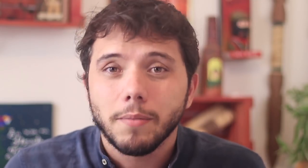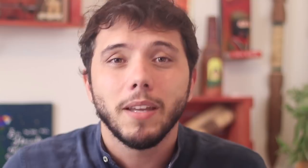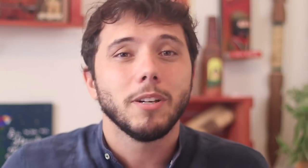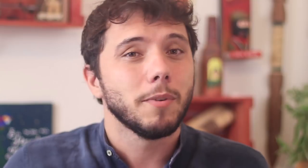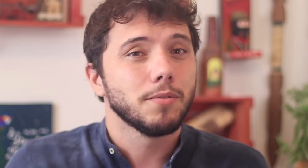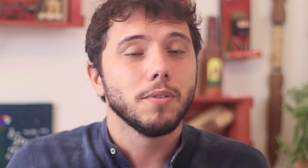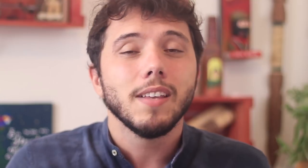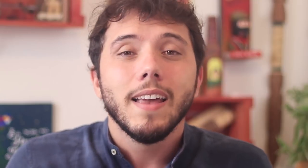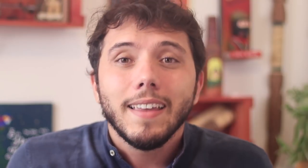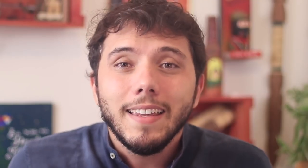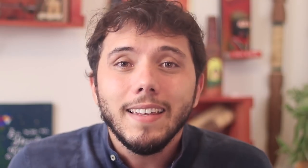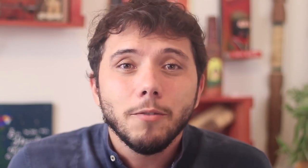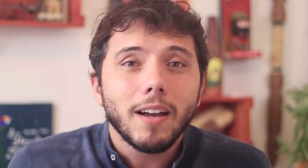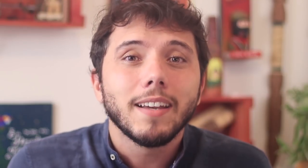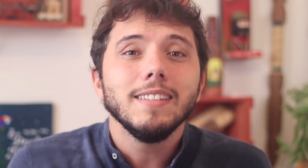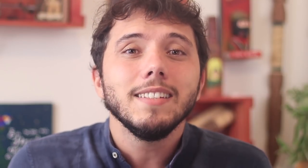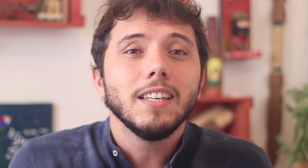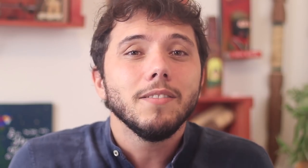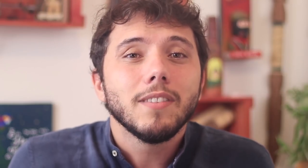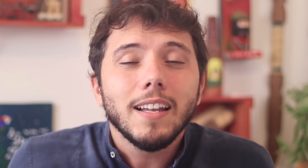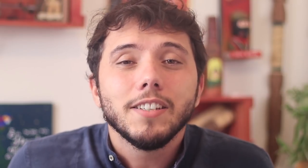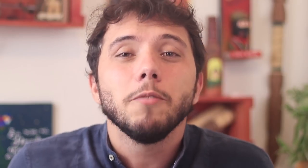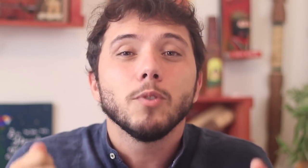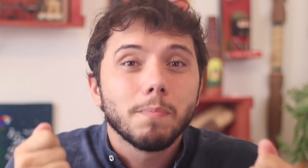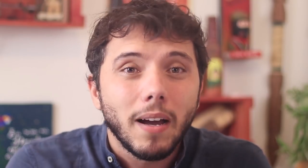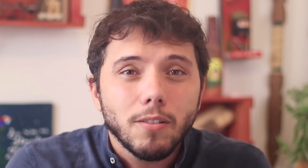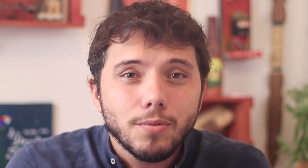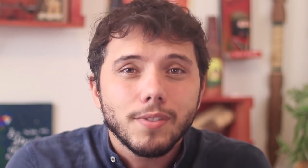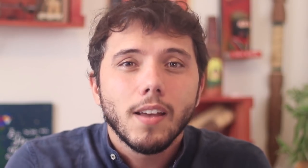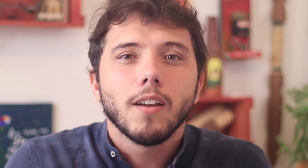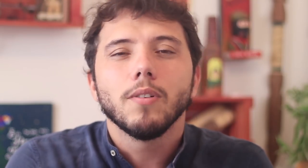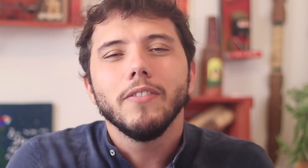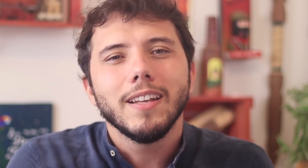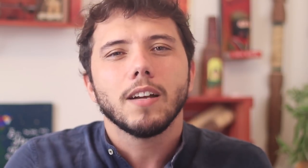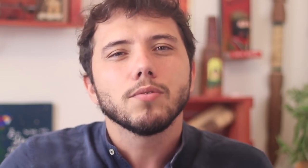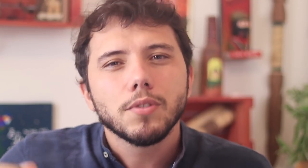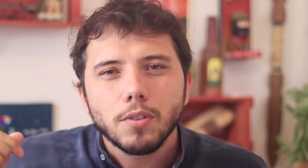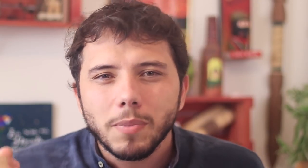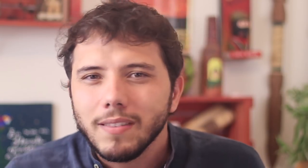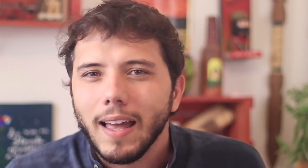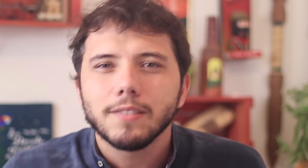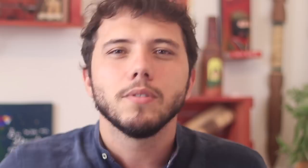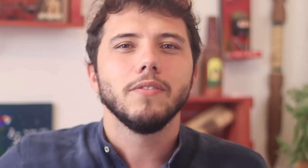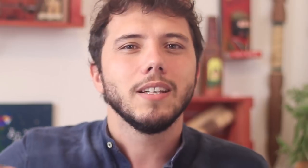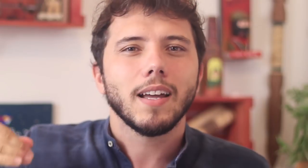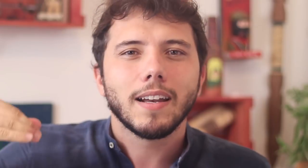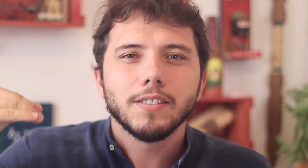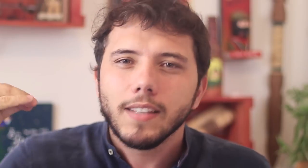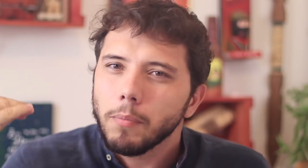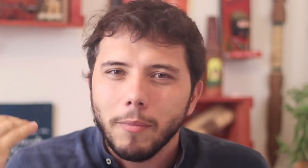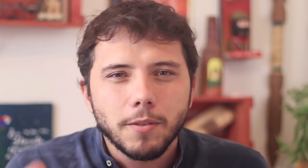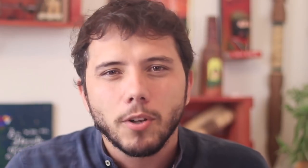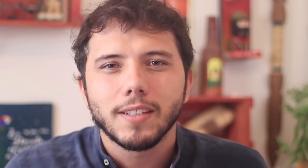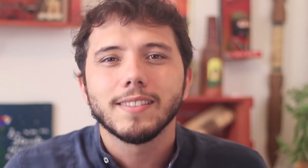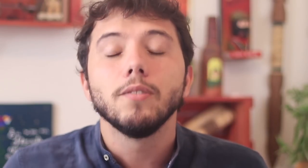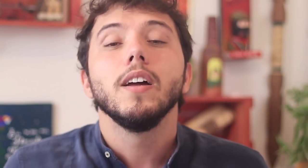And a crisis where they give banks money when they should be building hospitals, be guaranteeing protection equipment